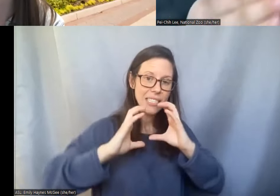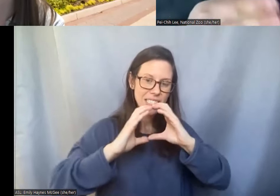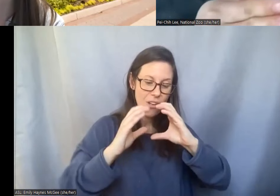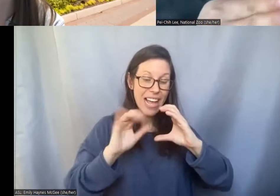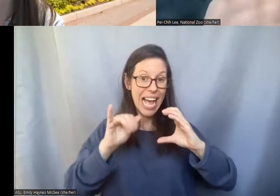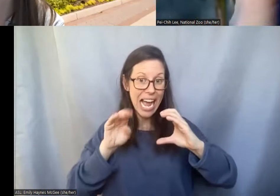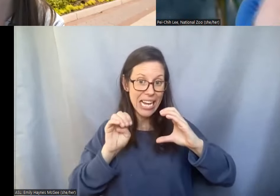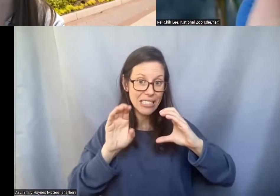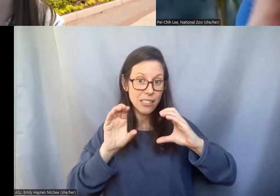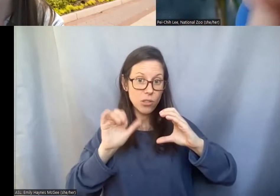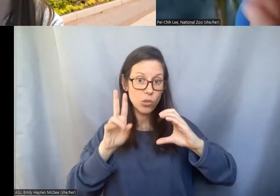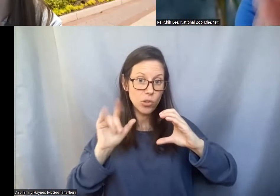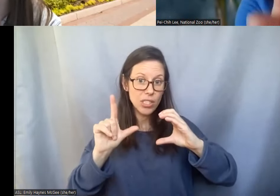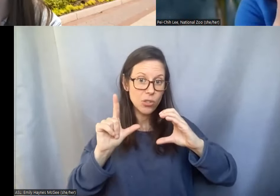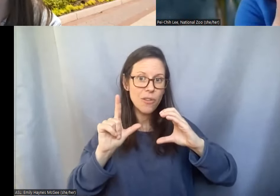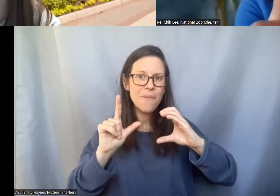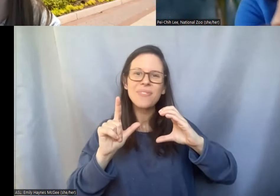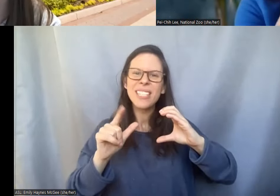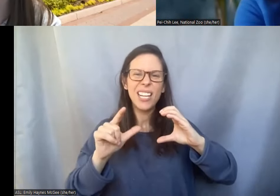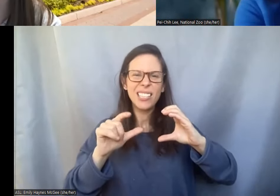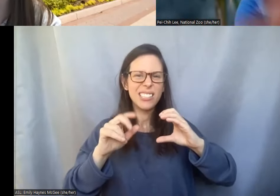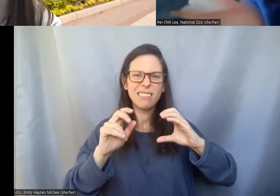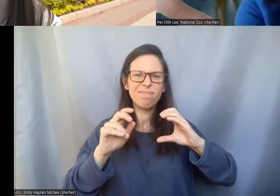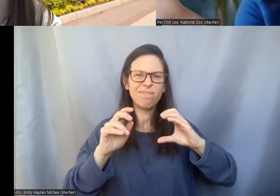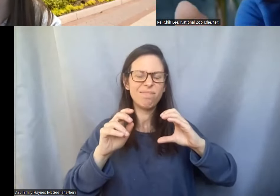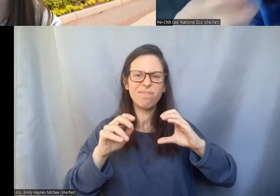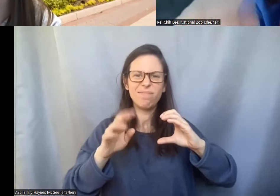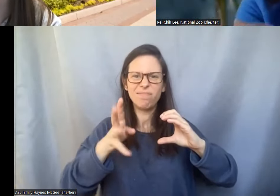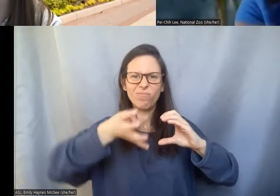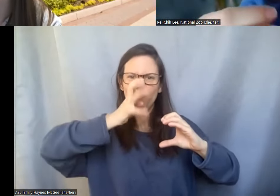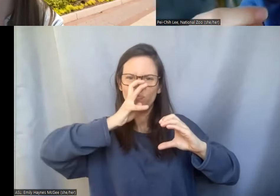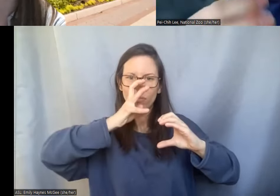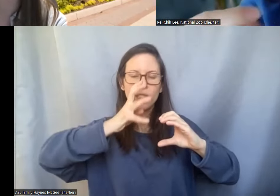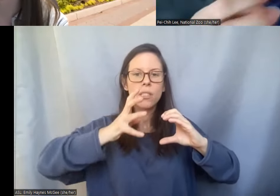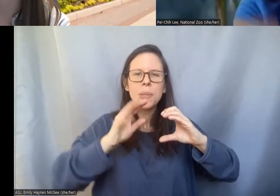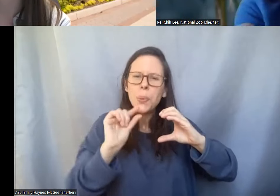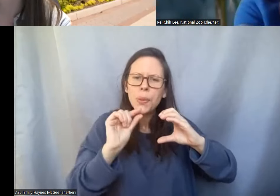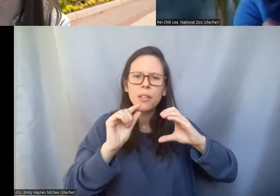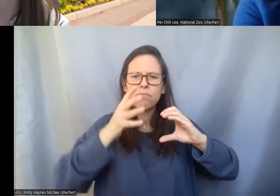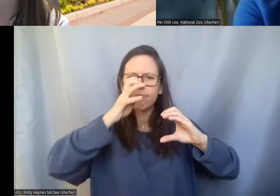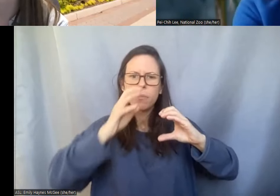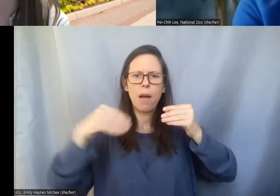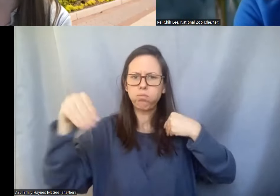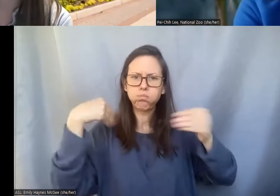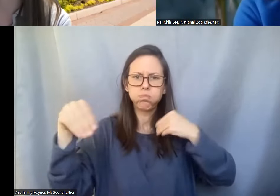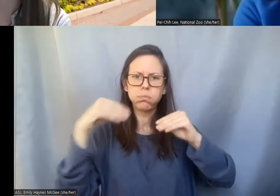actually because it's so rigid it's likely to damage the structures inside the cell. So that is